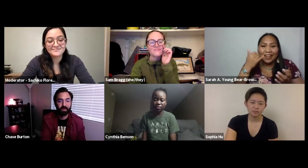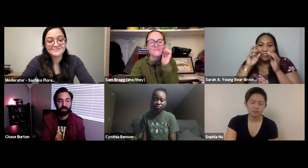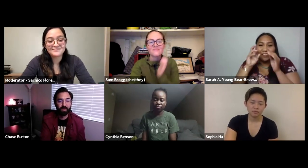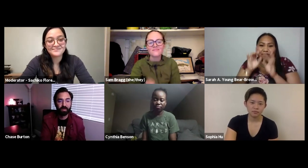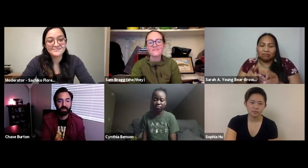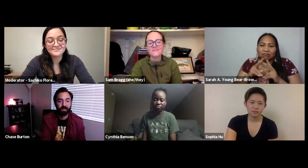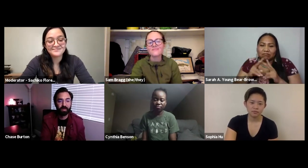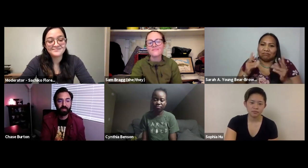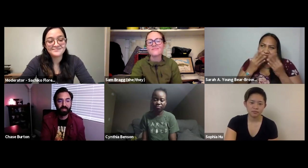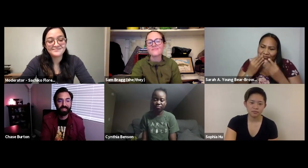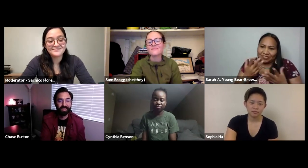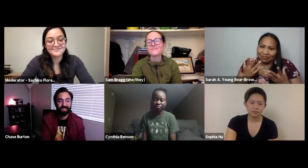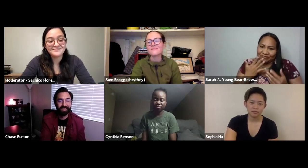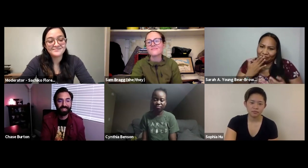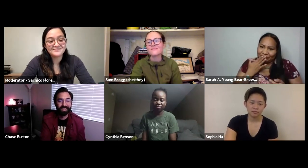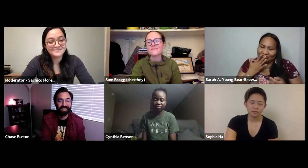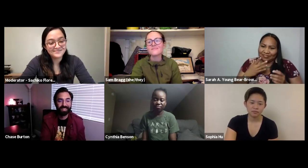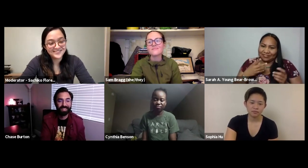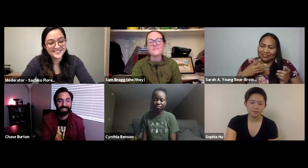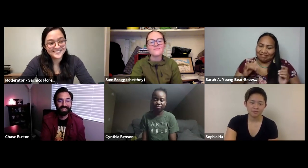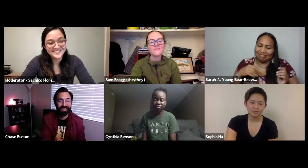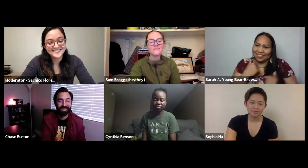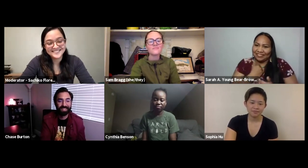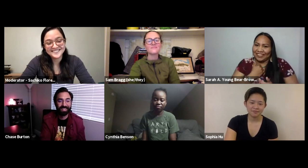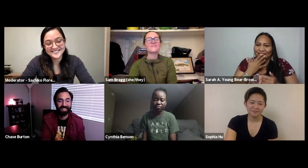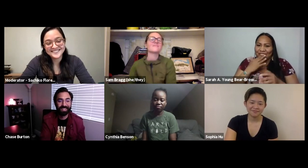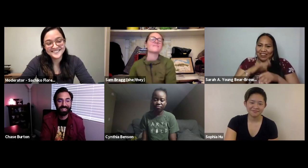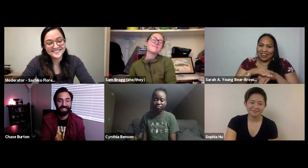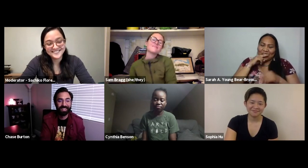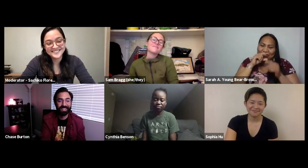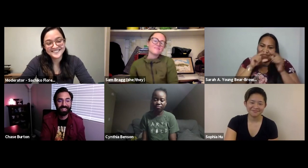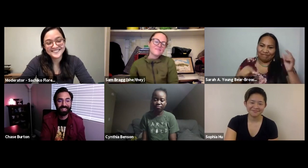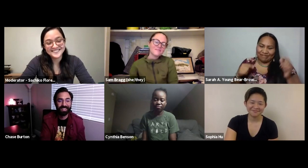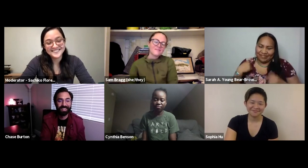which consists of purple, maroon, red, yellow - very beautiful colors and it really actually